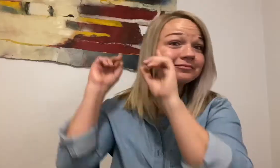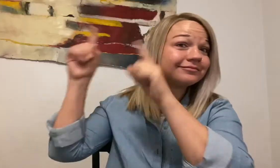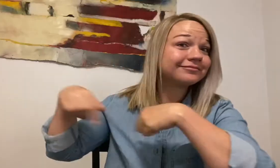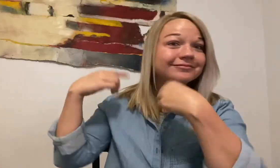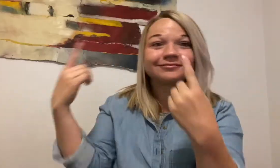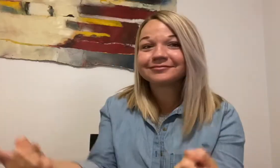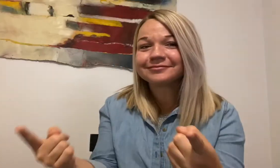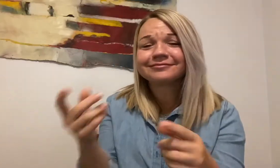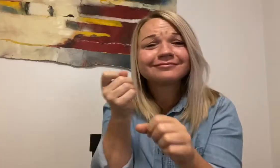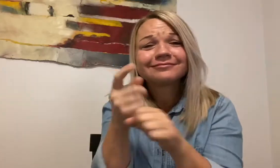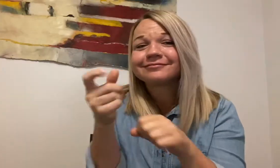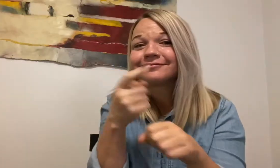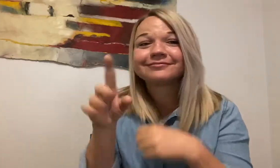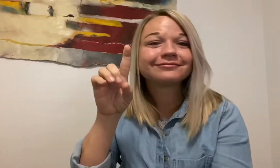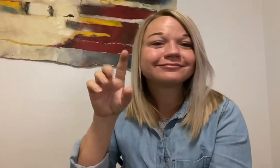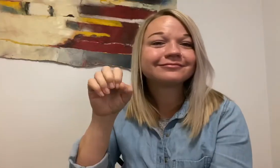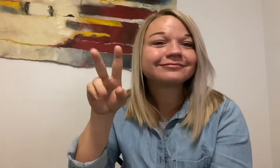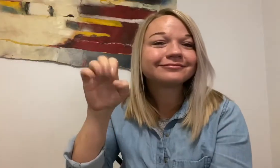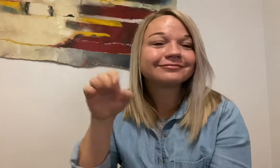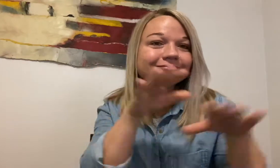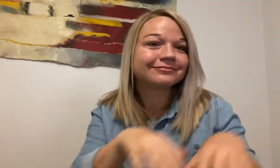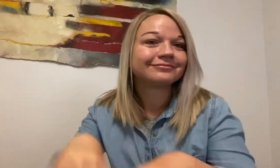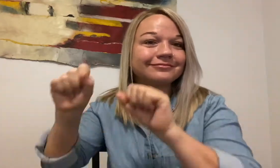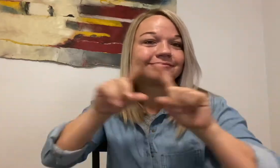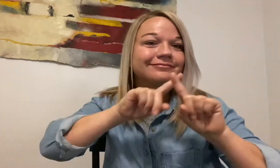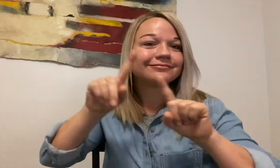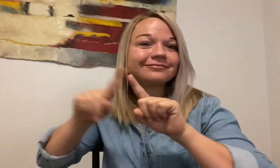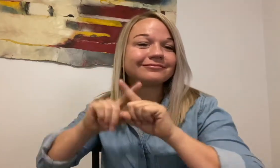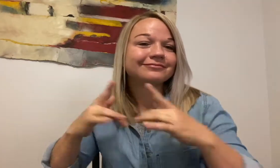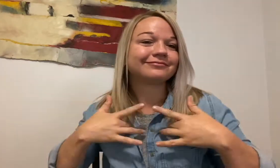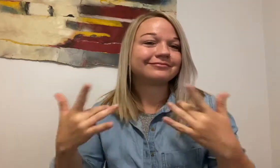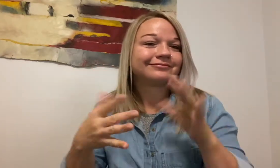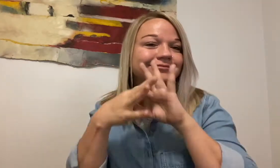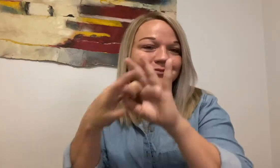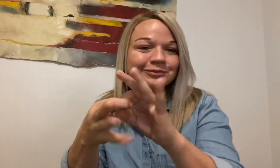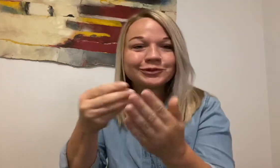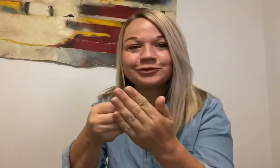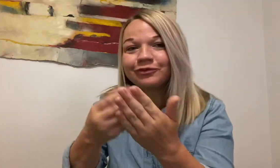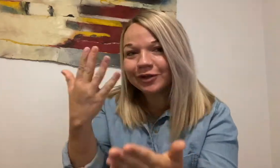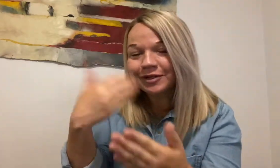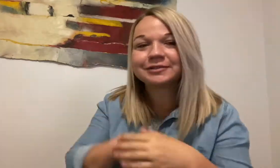You have come to know that DOVE hosts many small fundraisers throughout the year